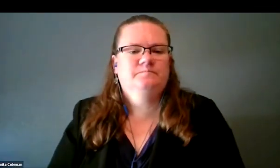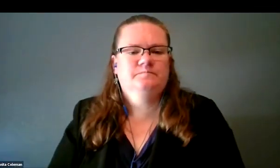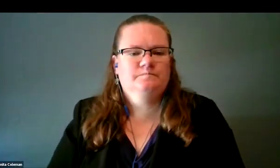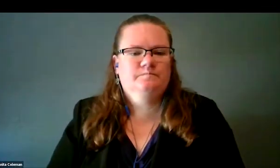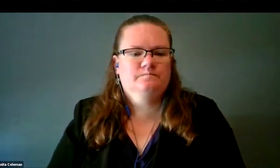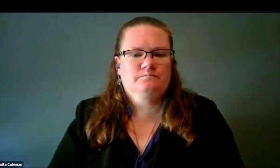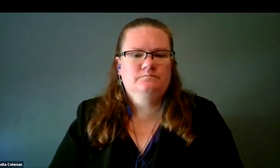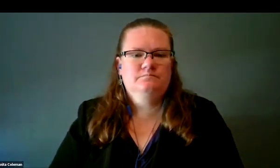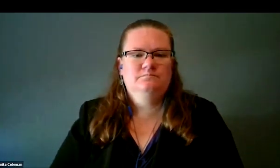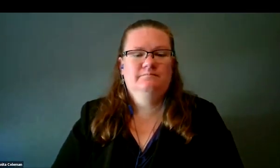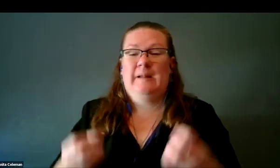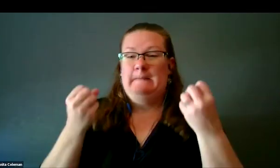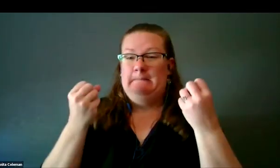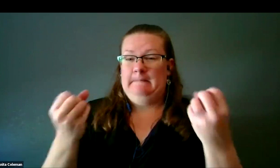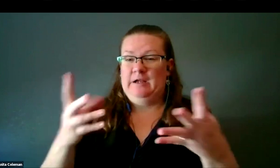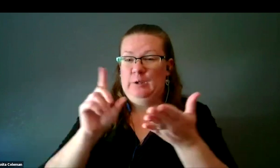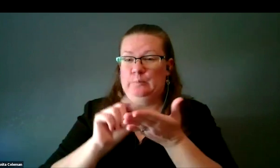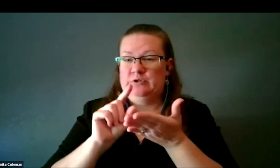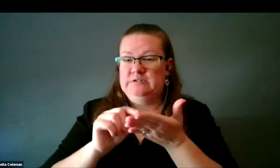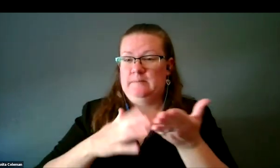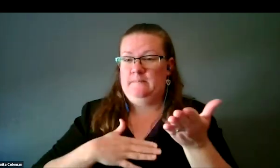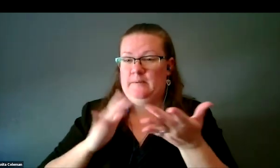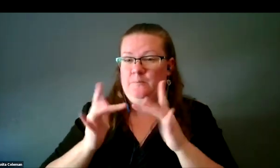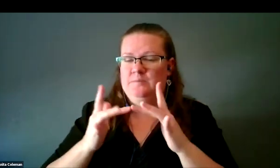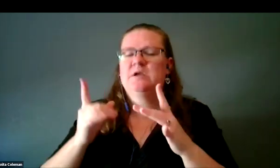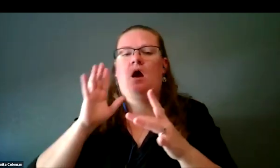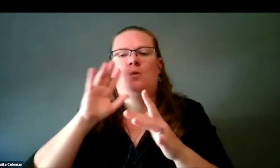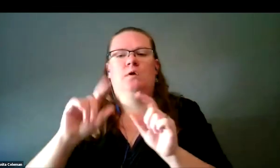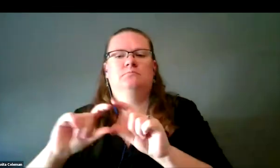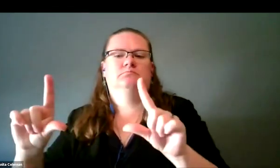There's a whole bunch of prints that are on my website, which I'm going to give at the end.